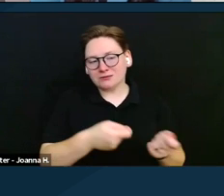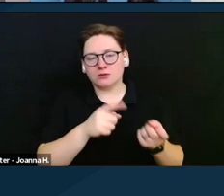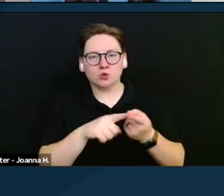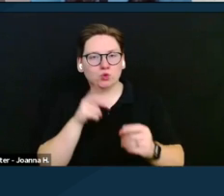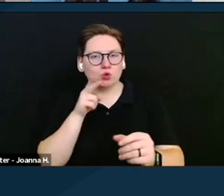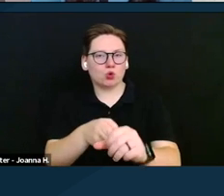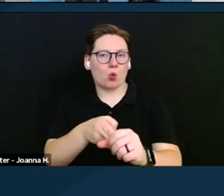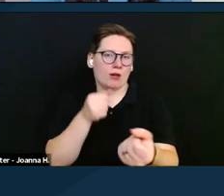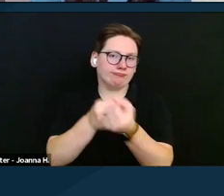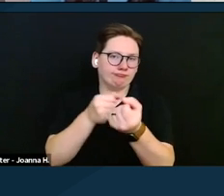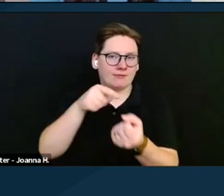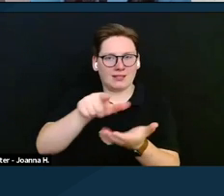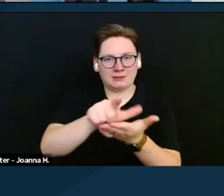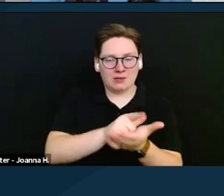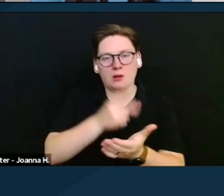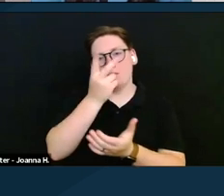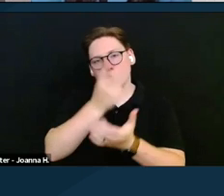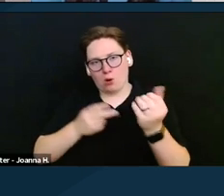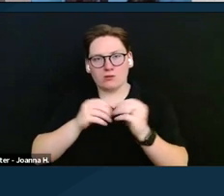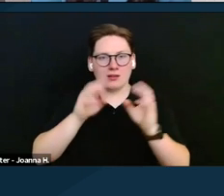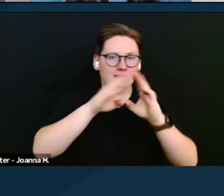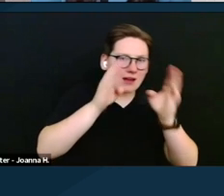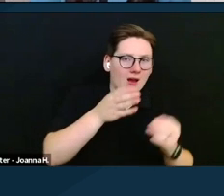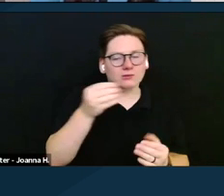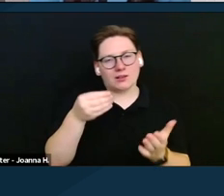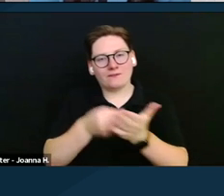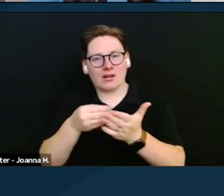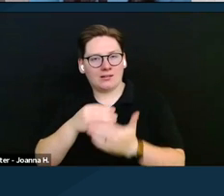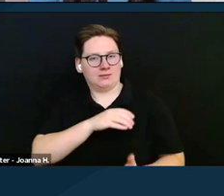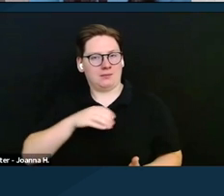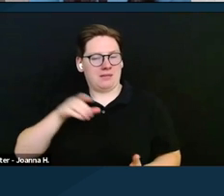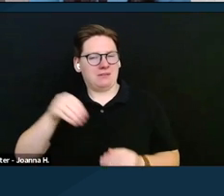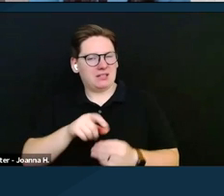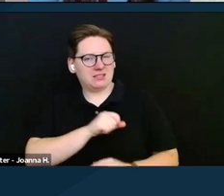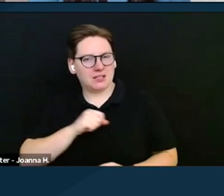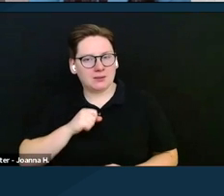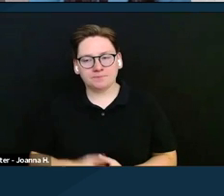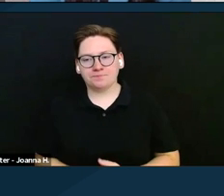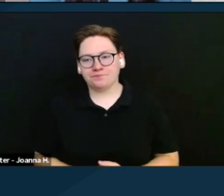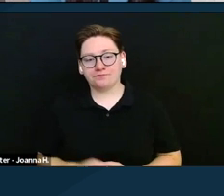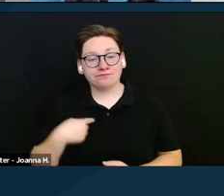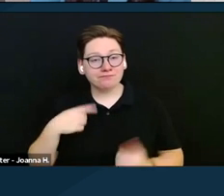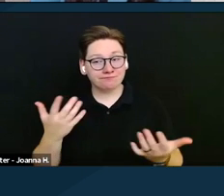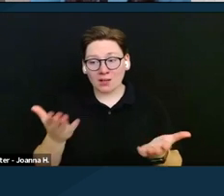in the House and in the Finance Committee in the Senate. I'm very happy to answer any and all questions